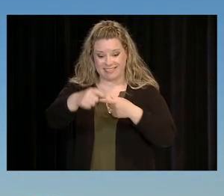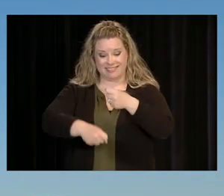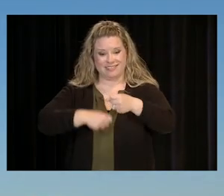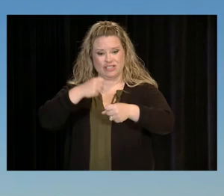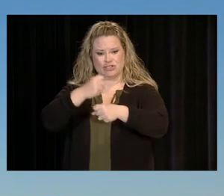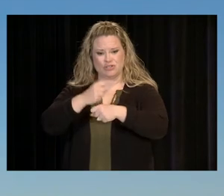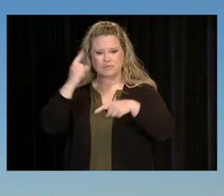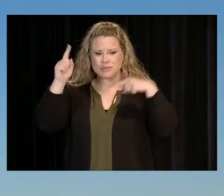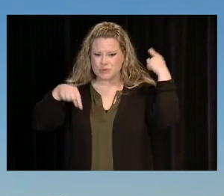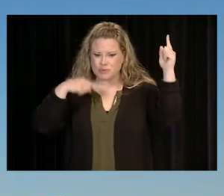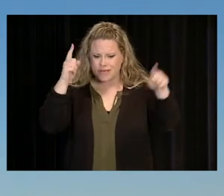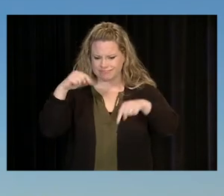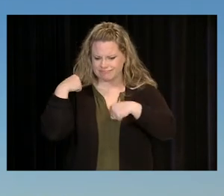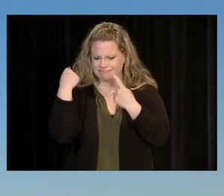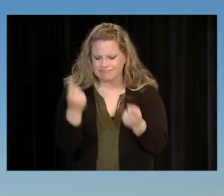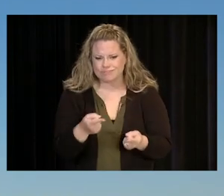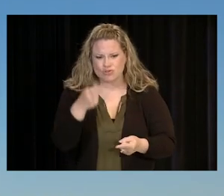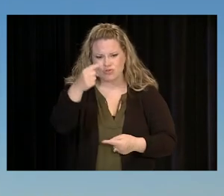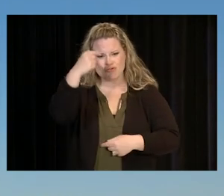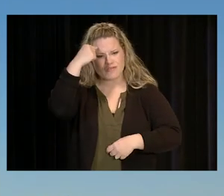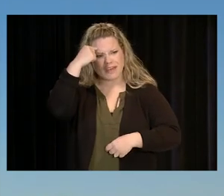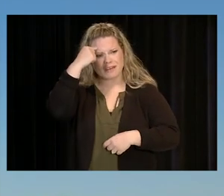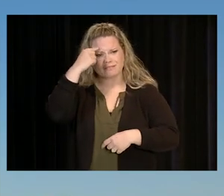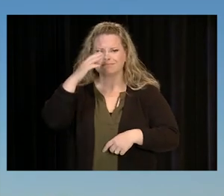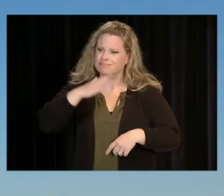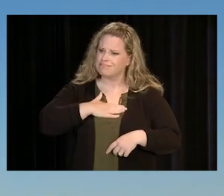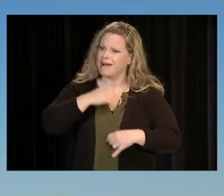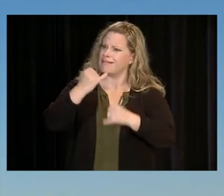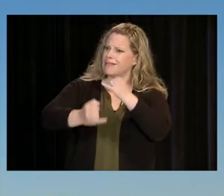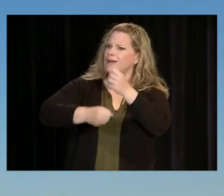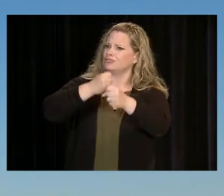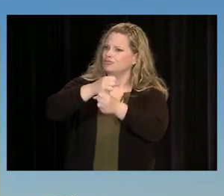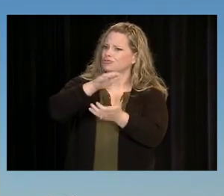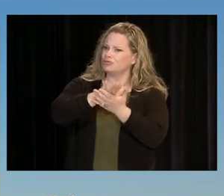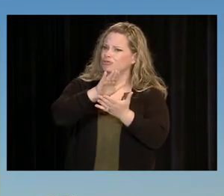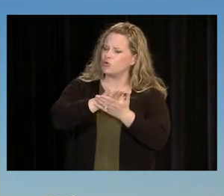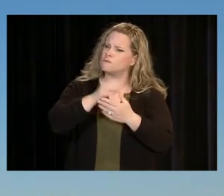WHEN YOU THOUGHT ABOUT YOUR LAST YEAR AT SCHOOL, I DON'T THINK ANYBODY HAD THIS IN MIND.